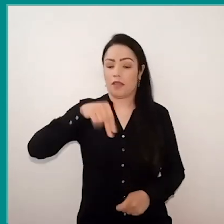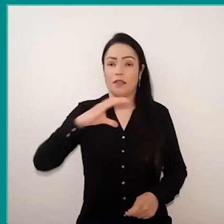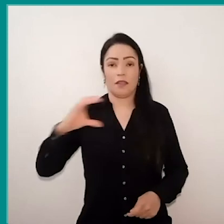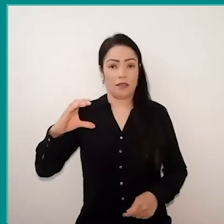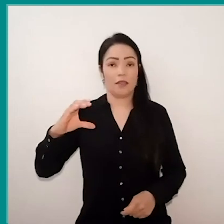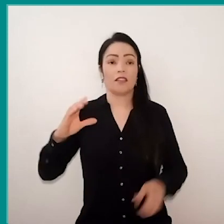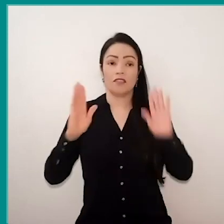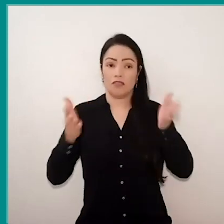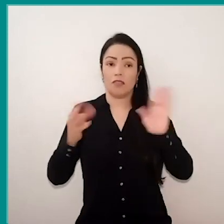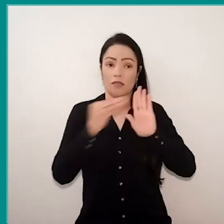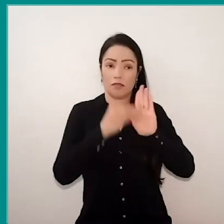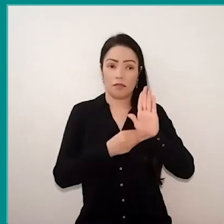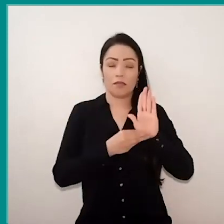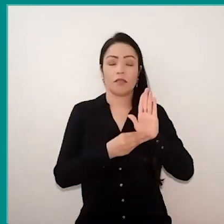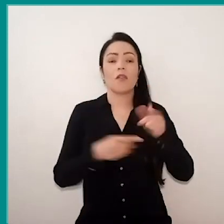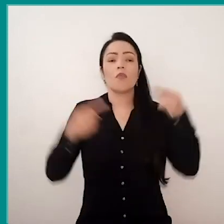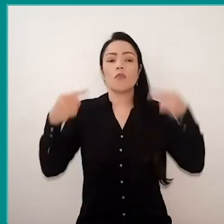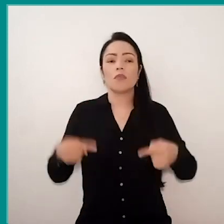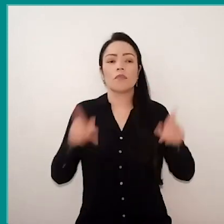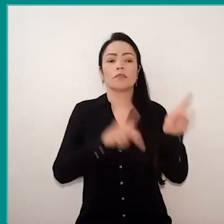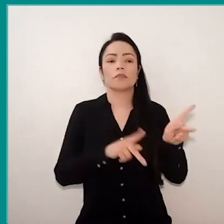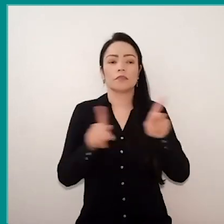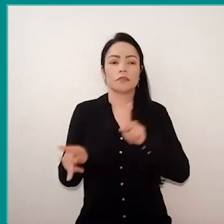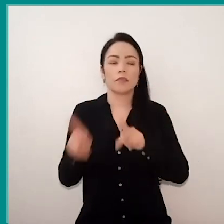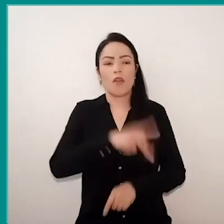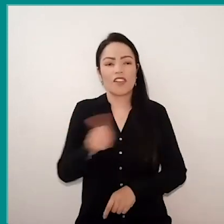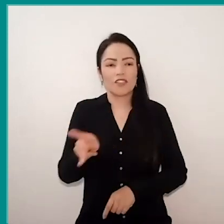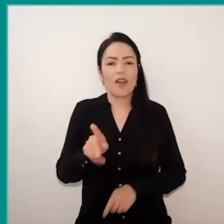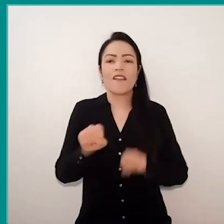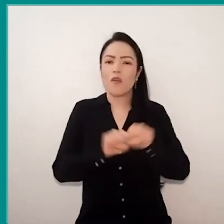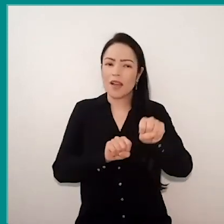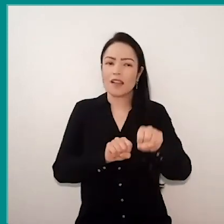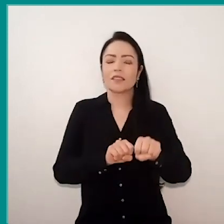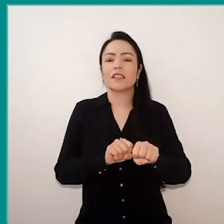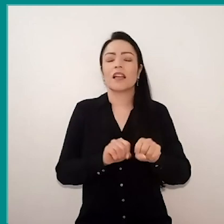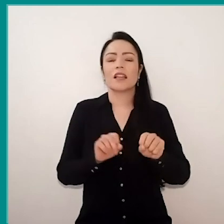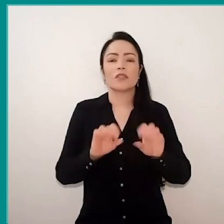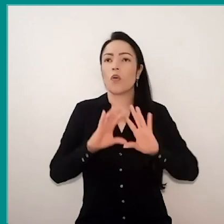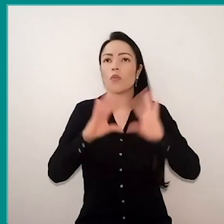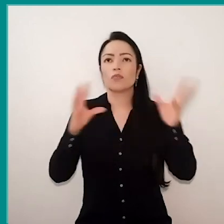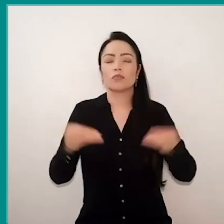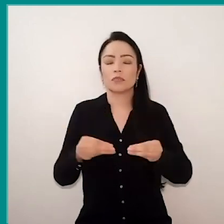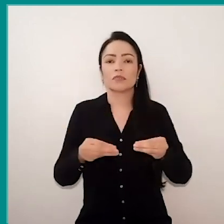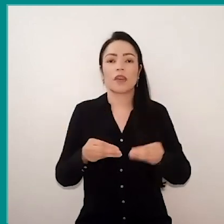And the challenge for the teacher is to be graduated, and then we go back to the process there initial formation of that teacher.